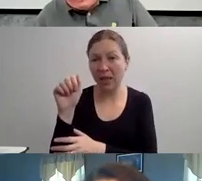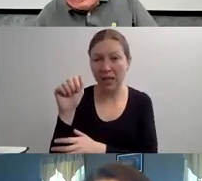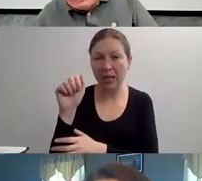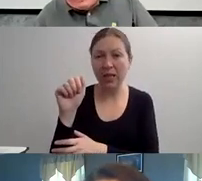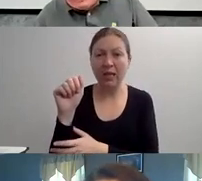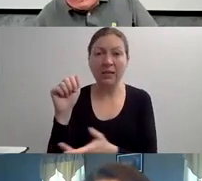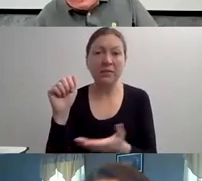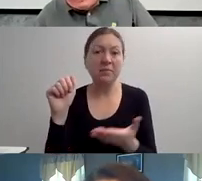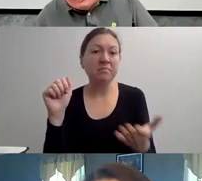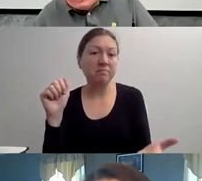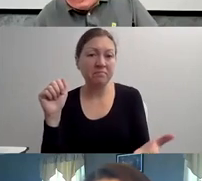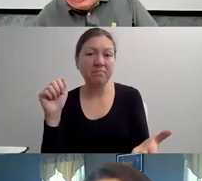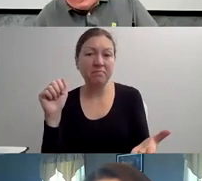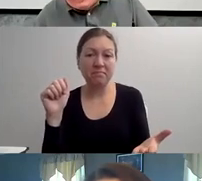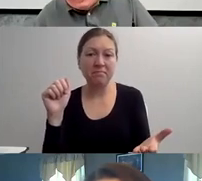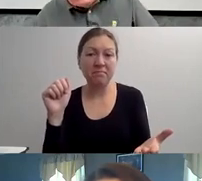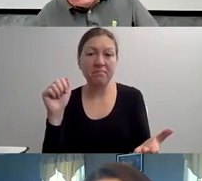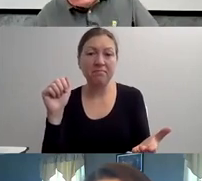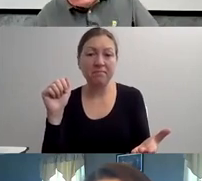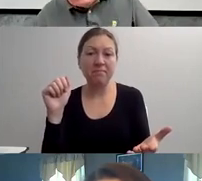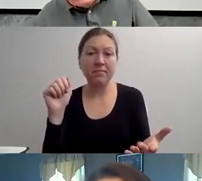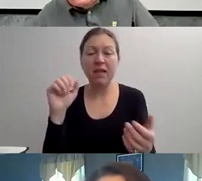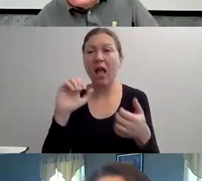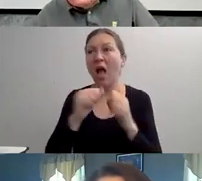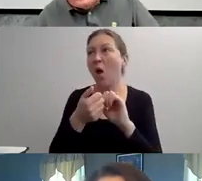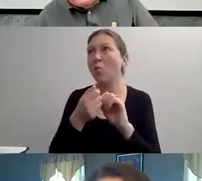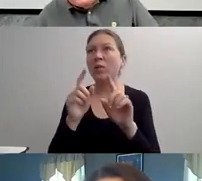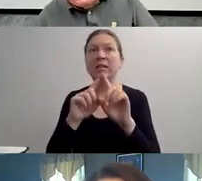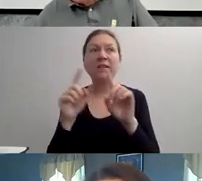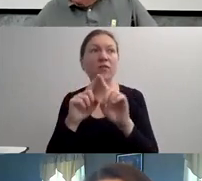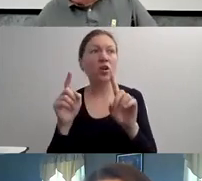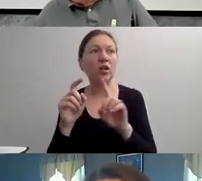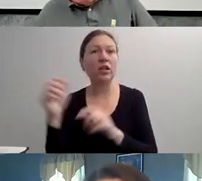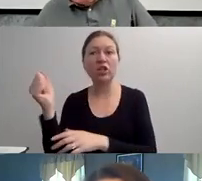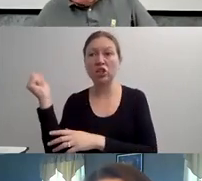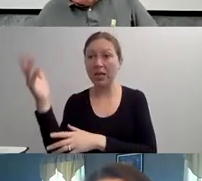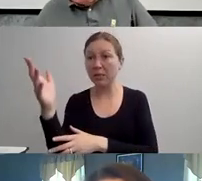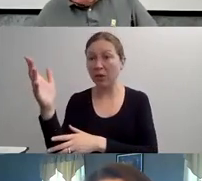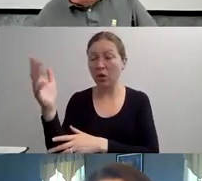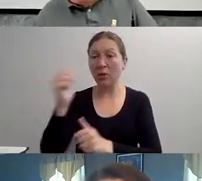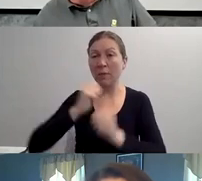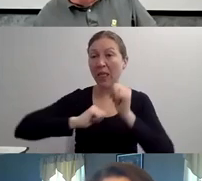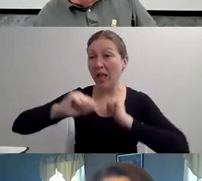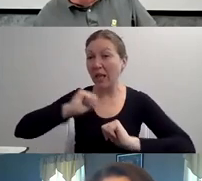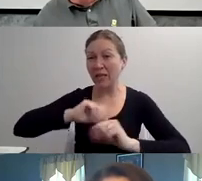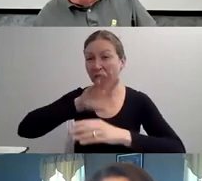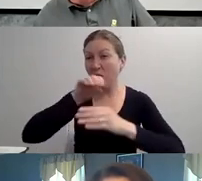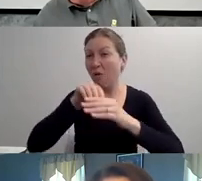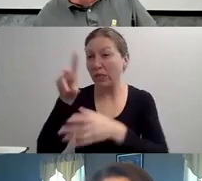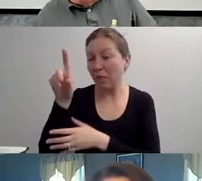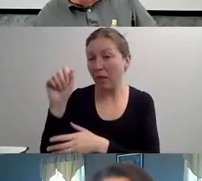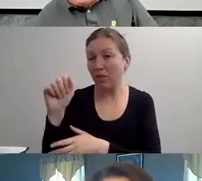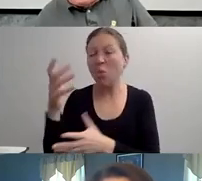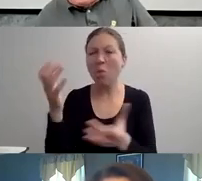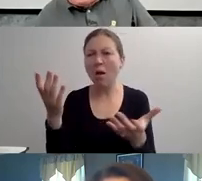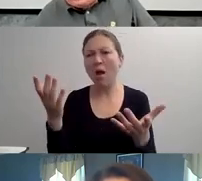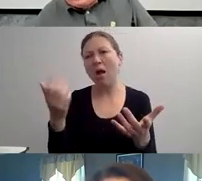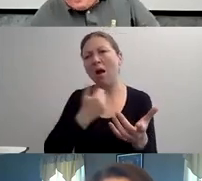AND THE NEXT MAJOR THING IS WHAT WE IN THE DISABILITY COMMUNITY CALL THE SUPERCRIP.